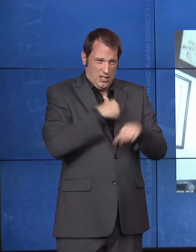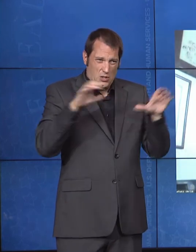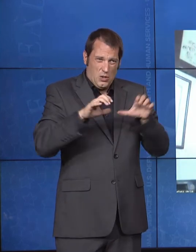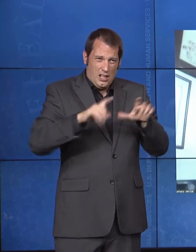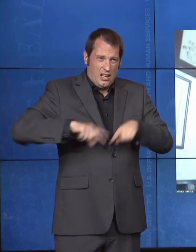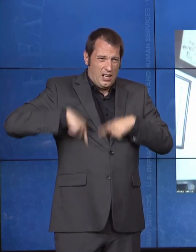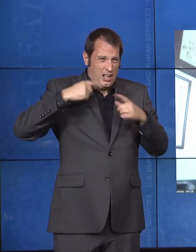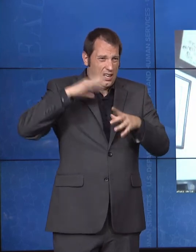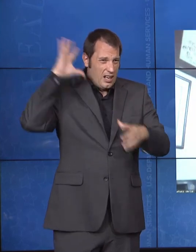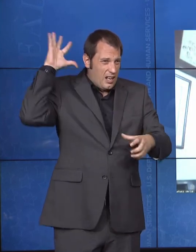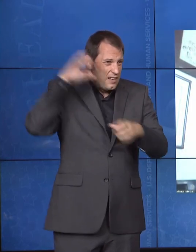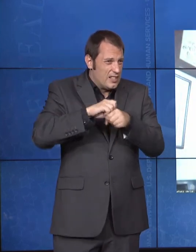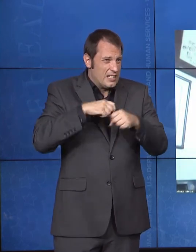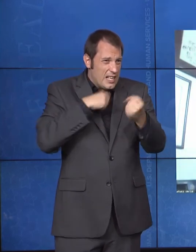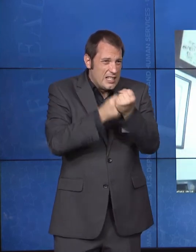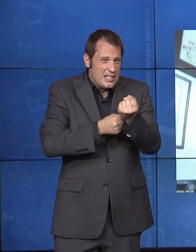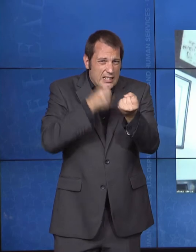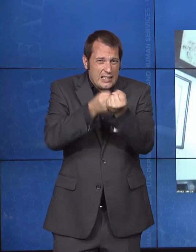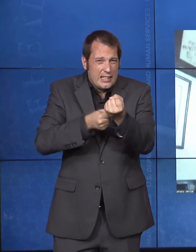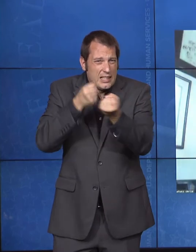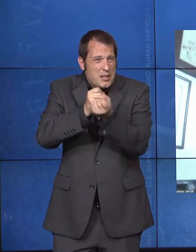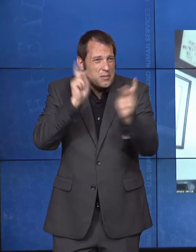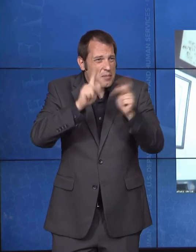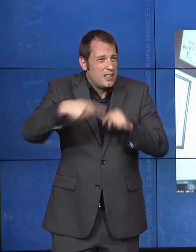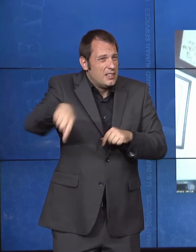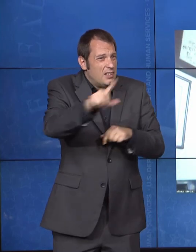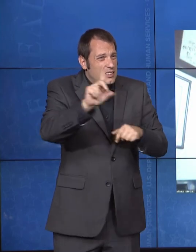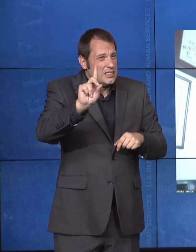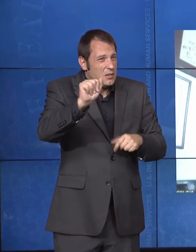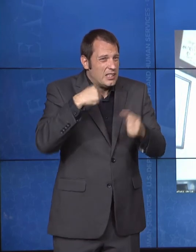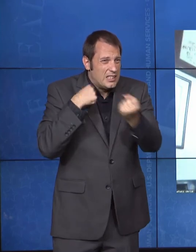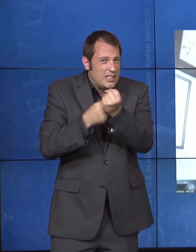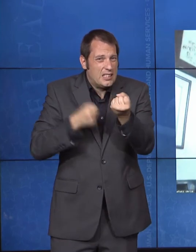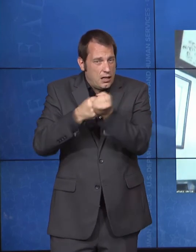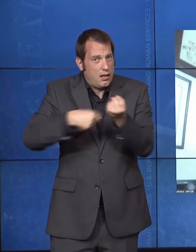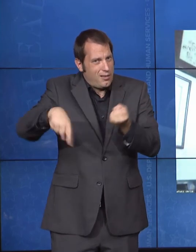to work. That's so liberating and so fulfilling in many, many countless ways.